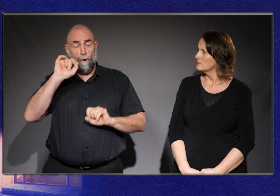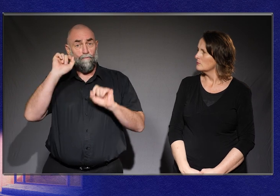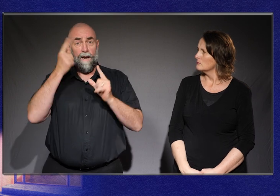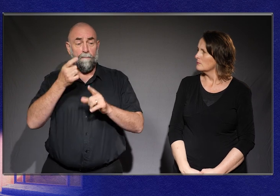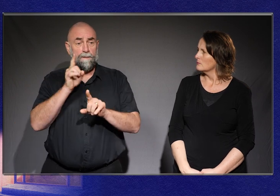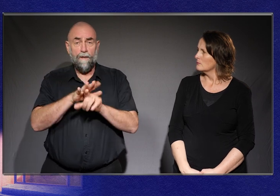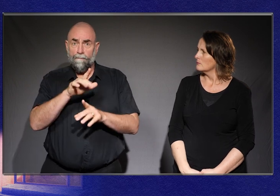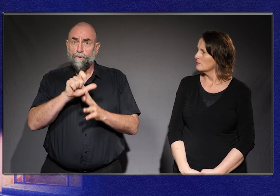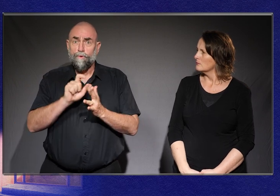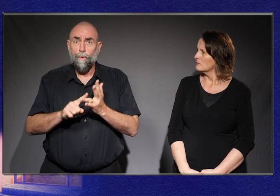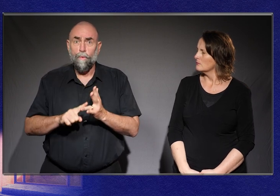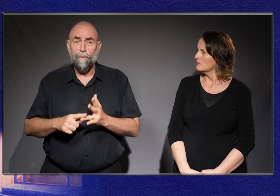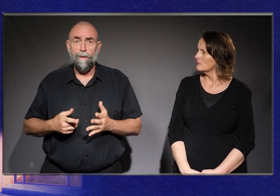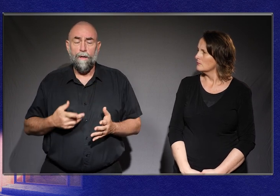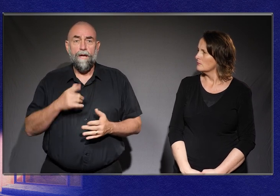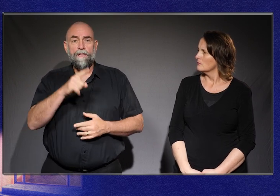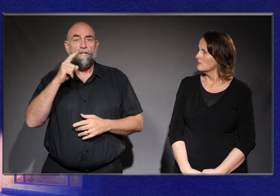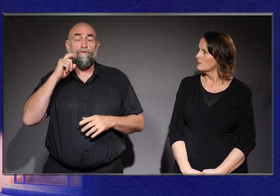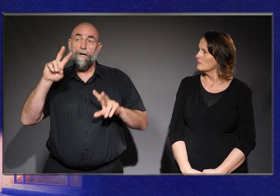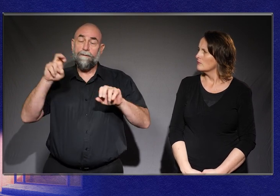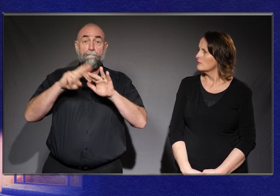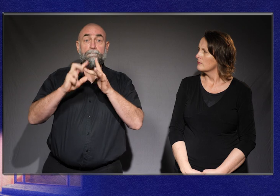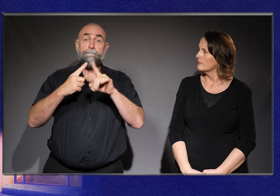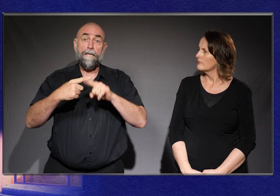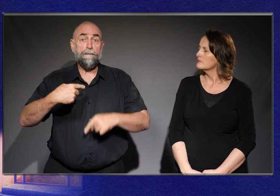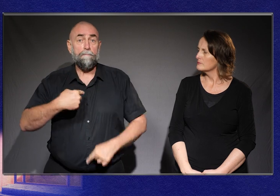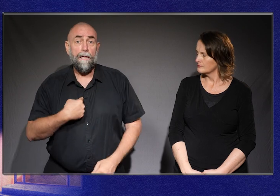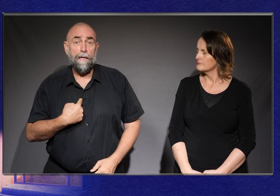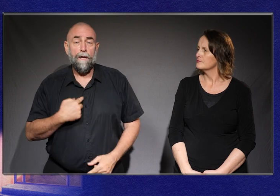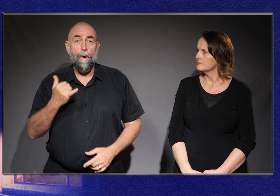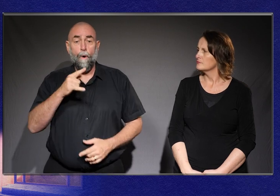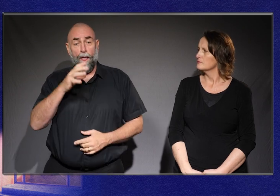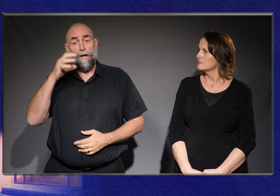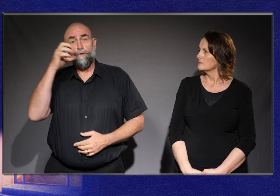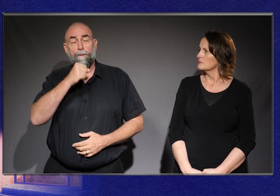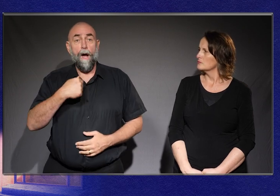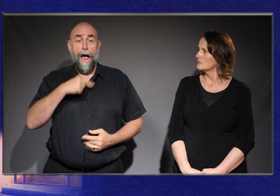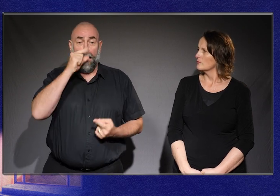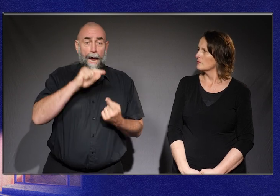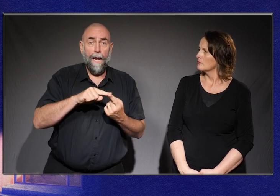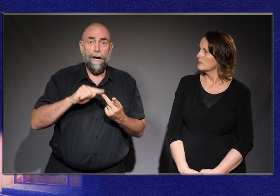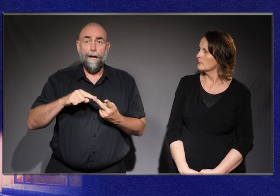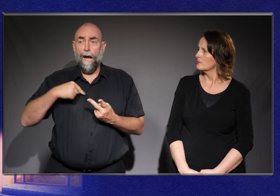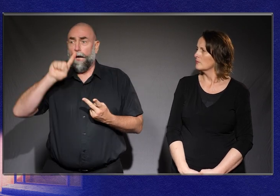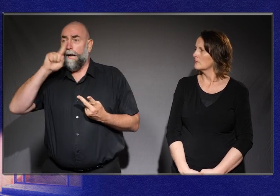you try to fix me, or make assumptions about what I can or can’t do.